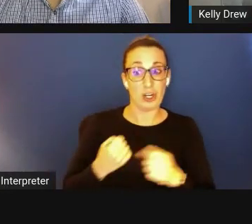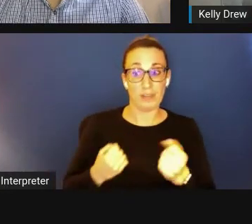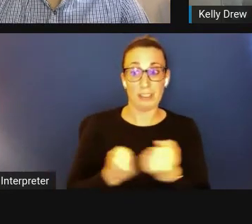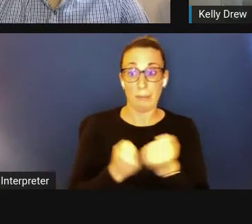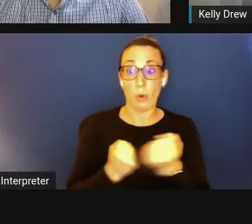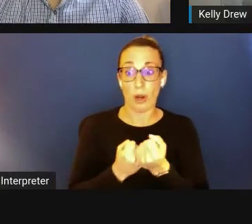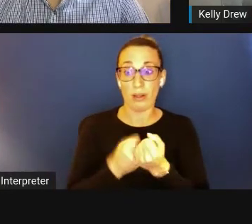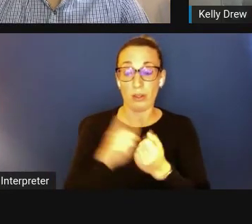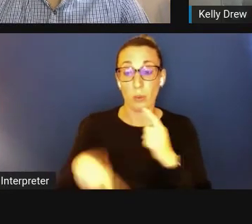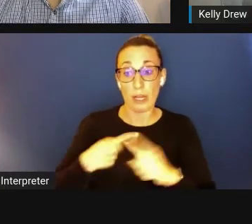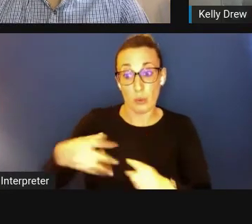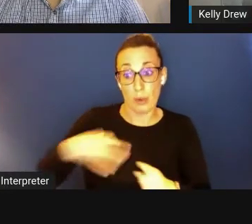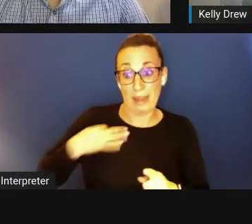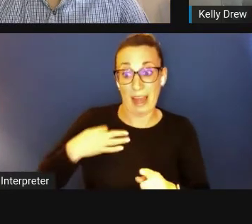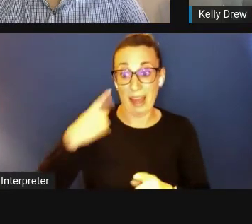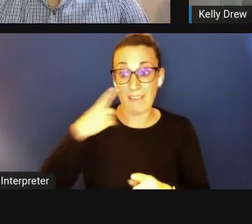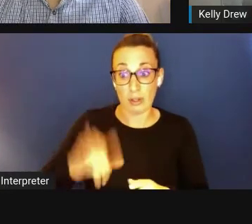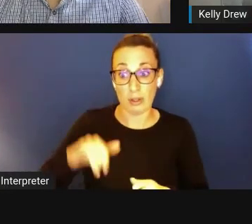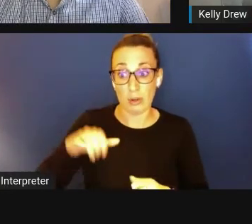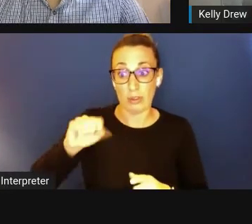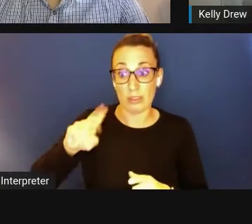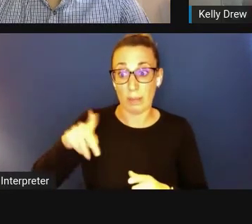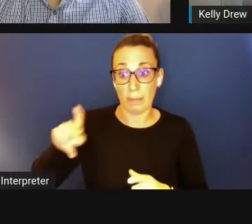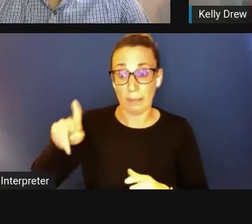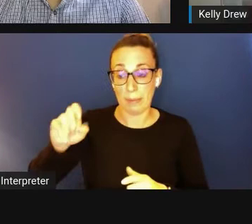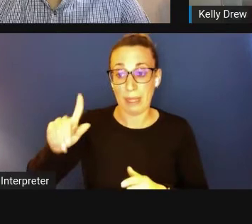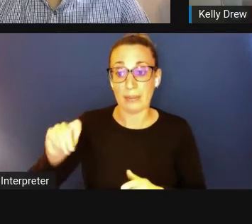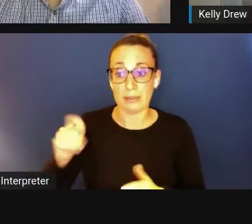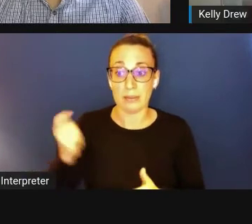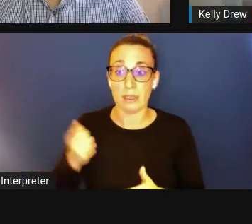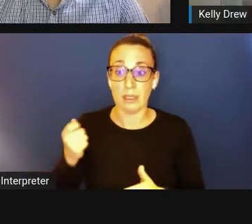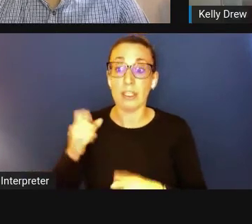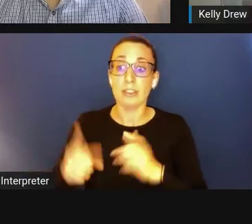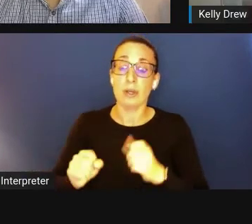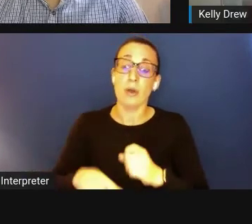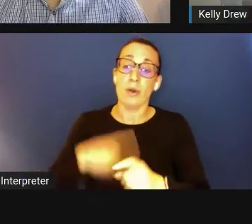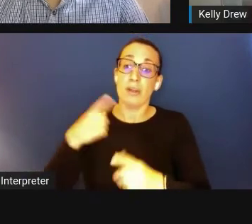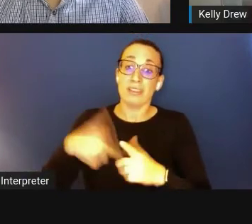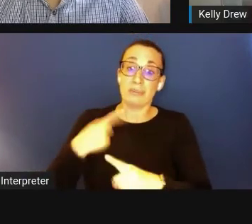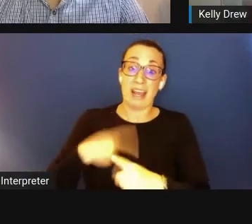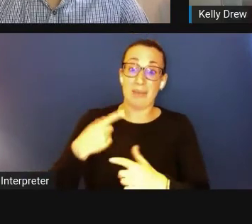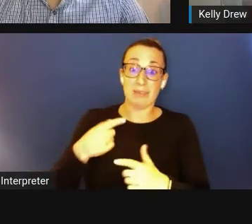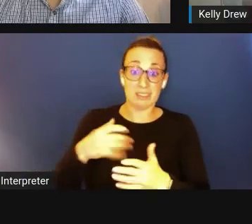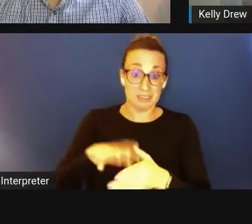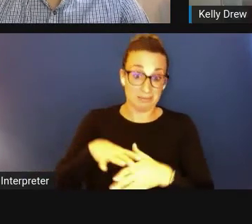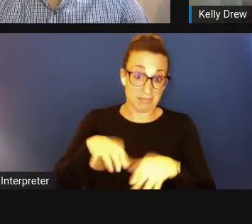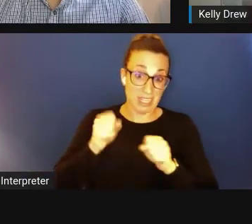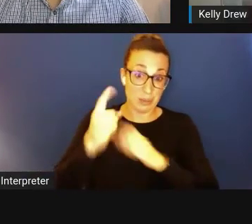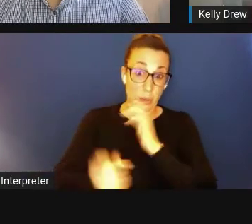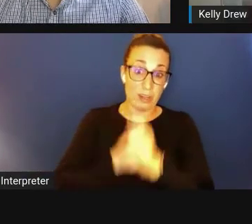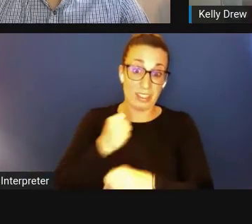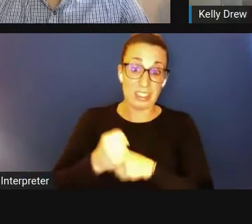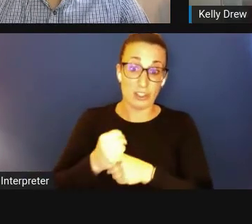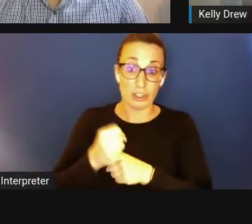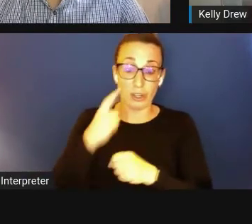and often the awards themselves are just a year long. So that's something that I hope is being addressed.